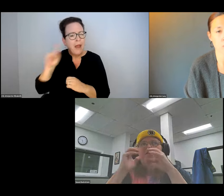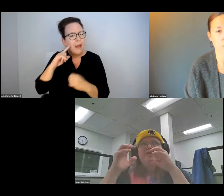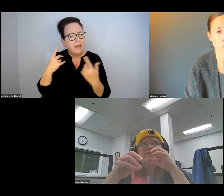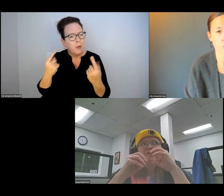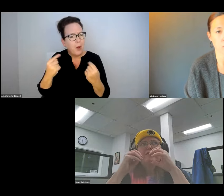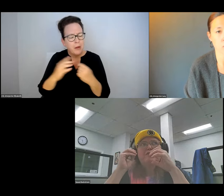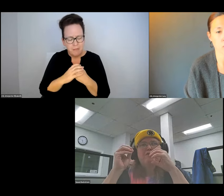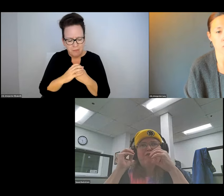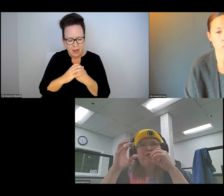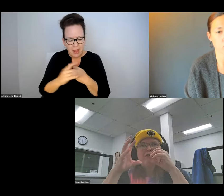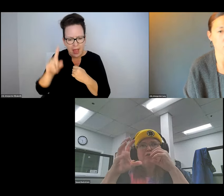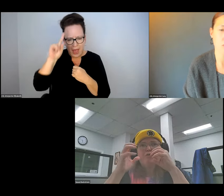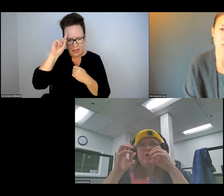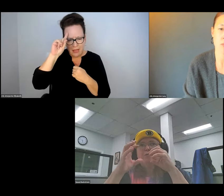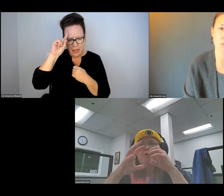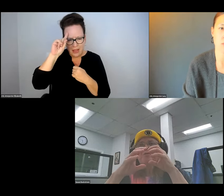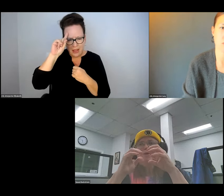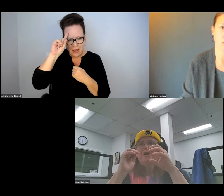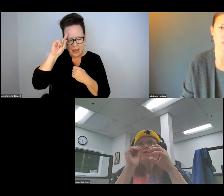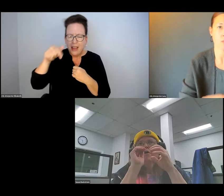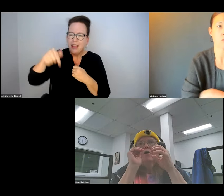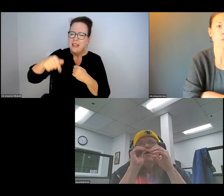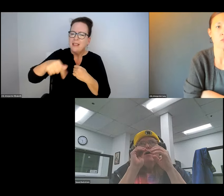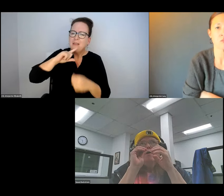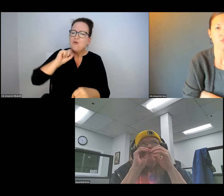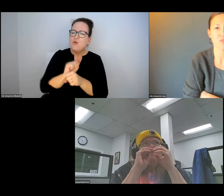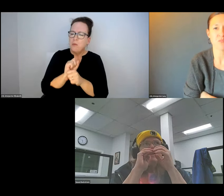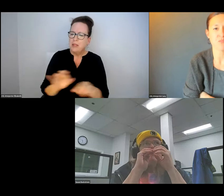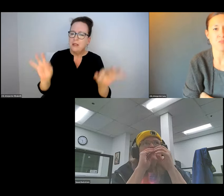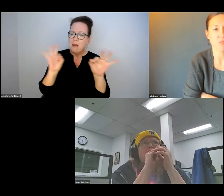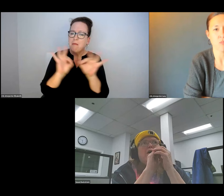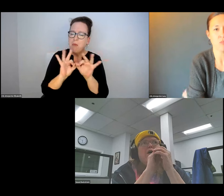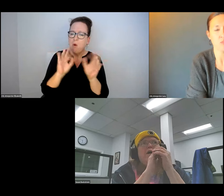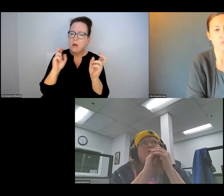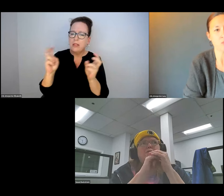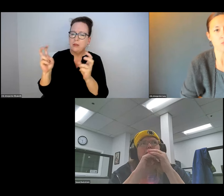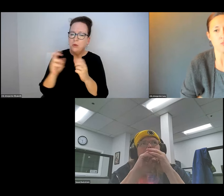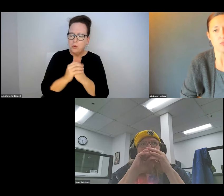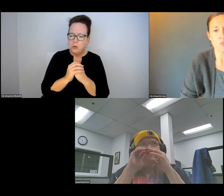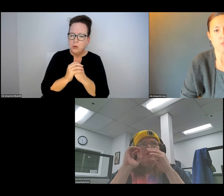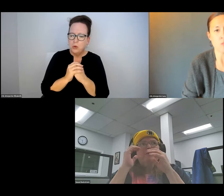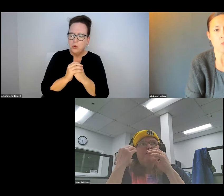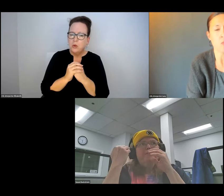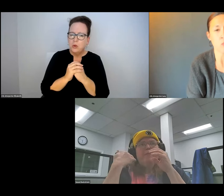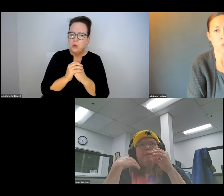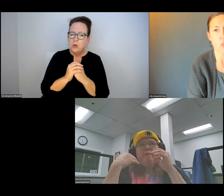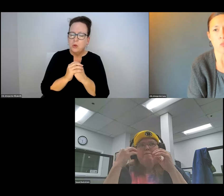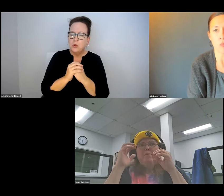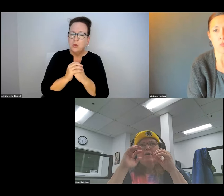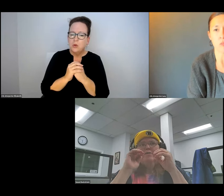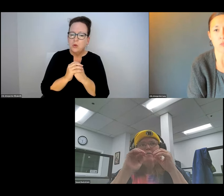AT BOSTON CENTER FOR INDEPENDENT LIVING.